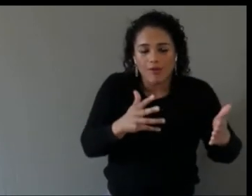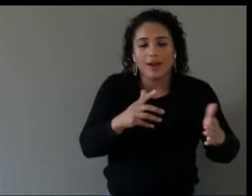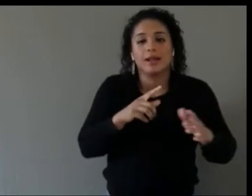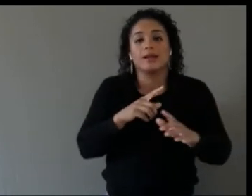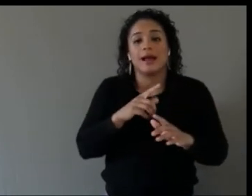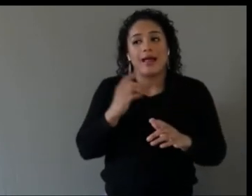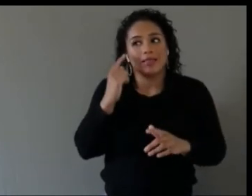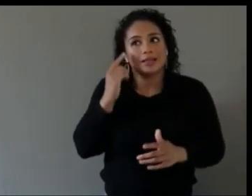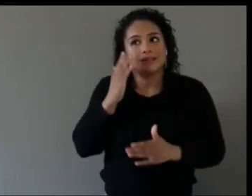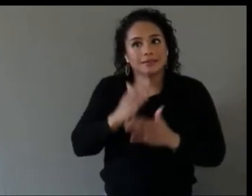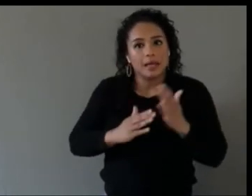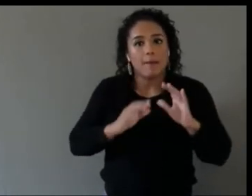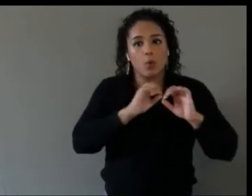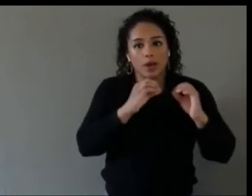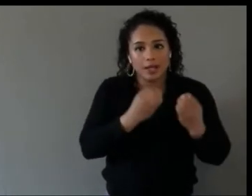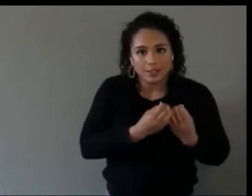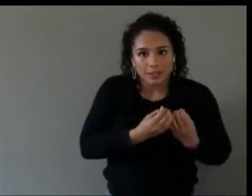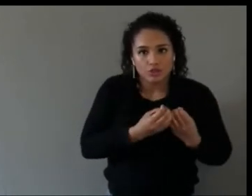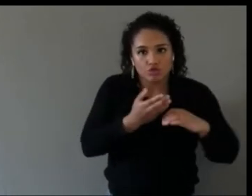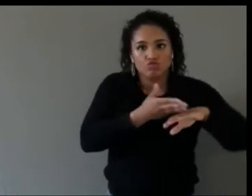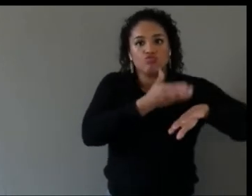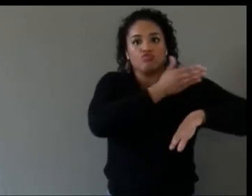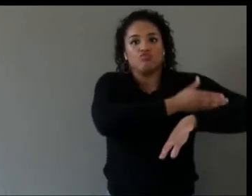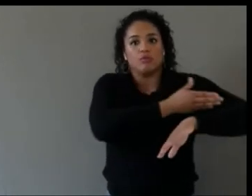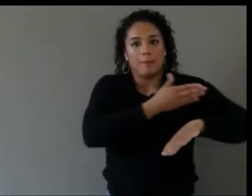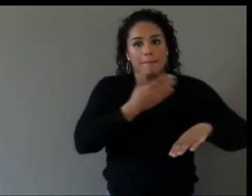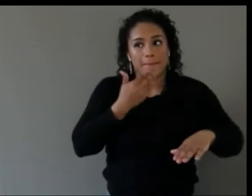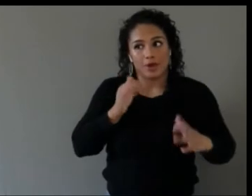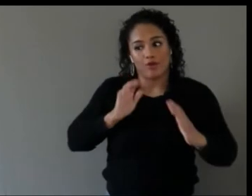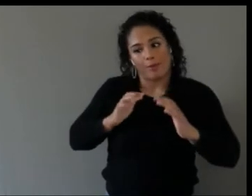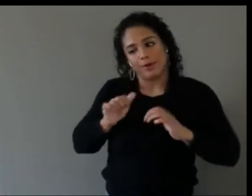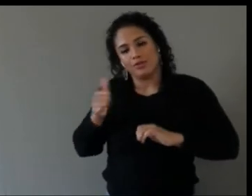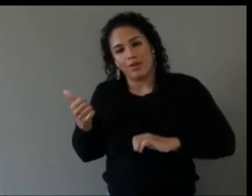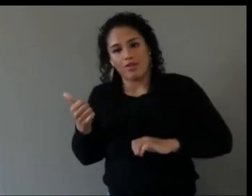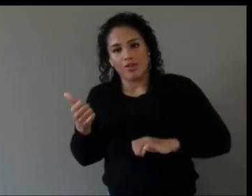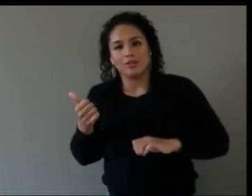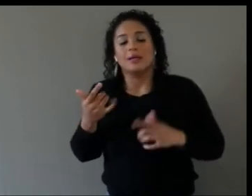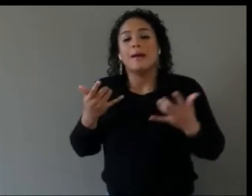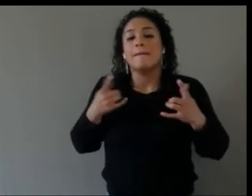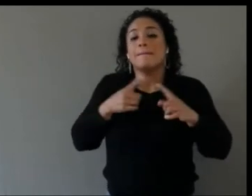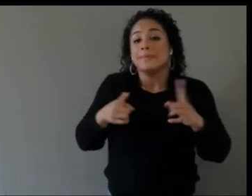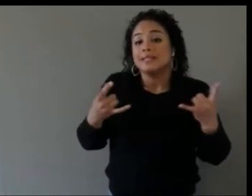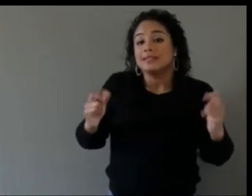And I think that until you've got a pathway just making sure that you're sort of publicly